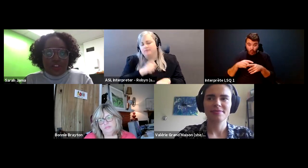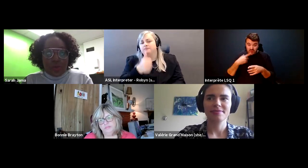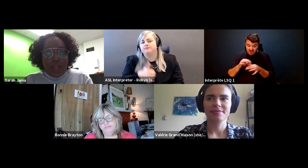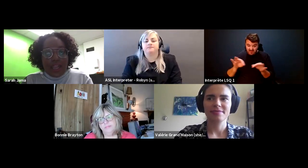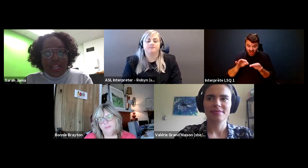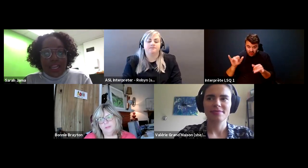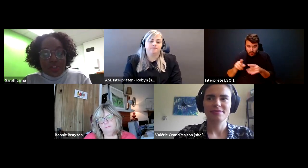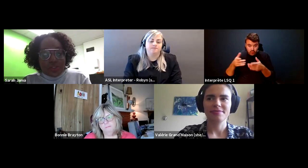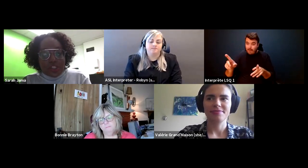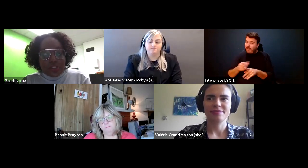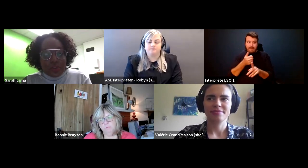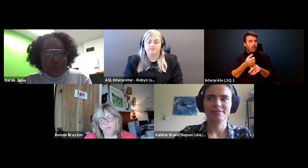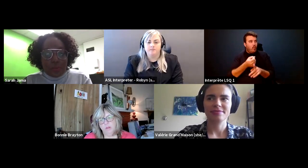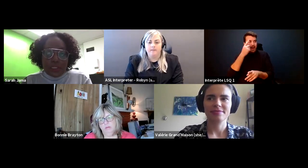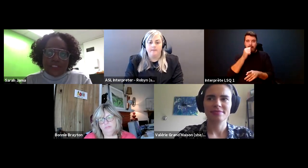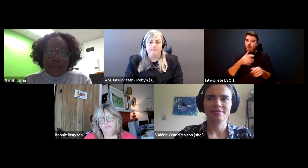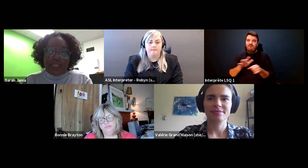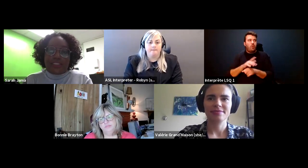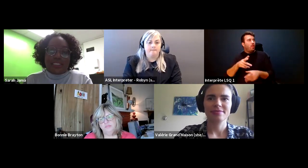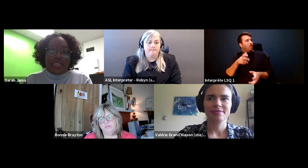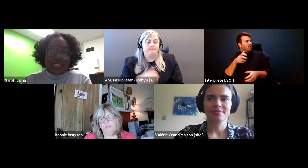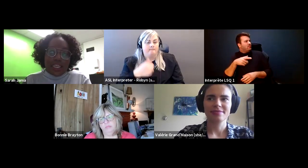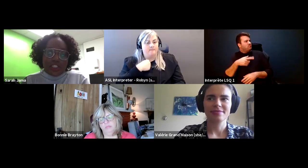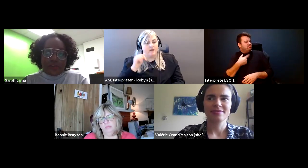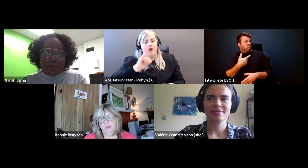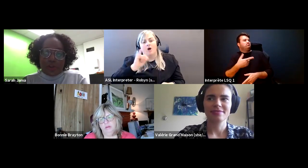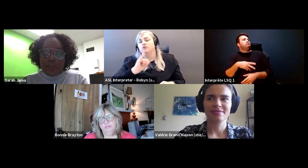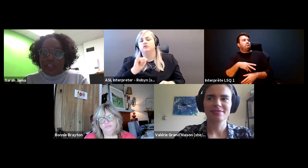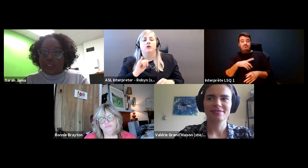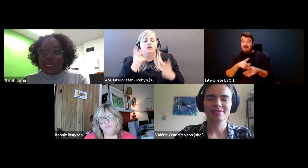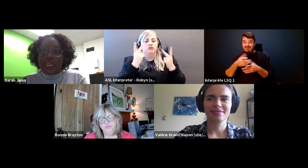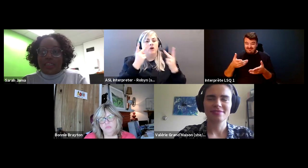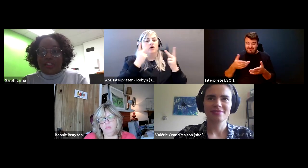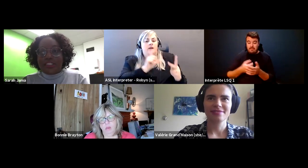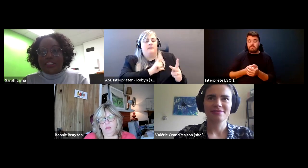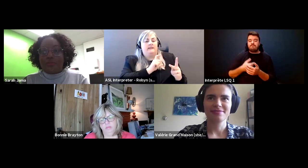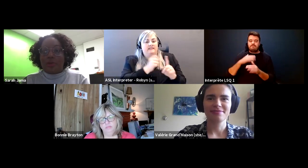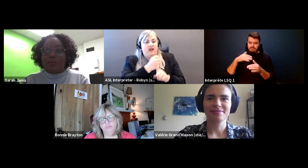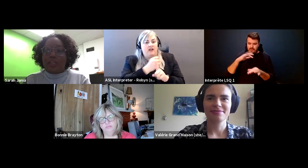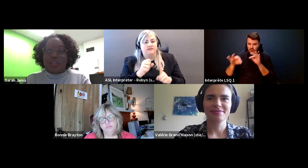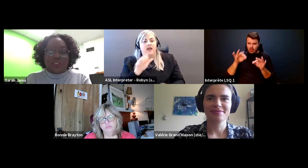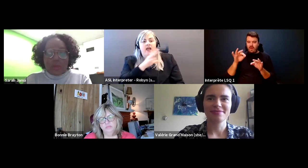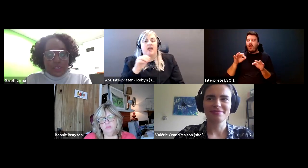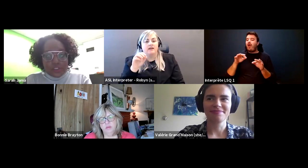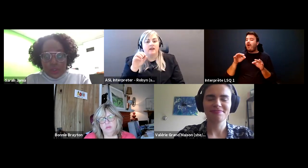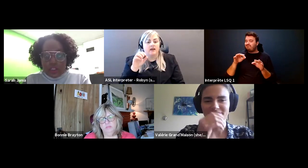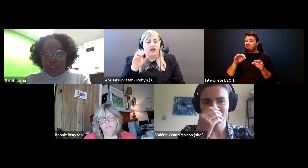Sarah Jama: So I also started to learn about police violence and the killings of of your man abby and artistic small amount of Somalia, as well.